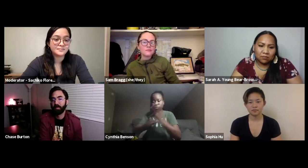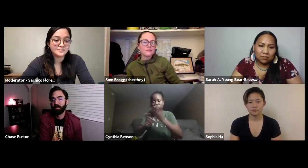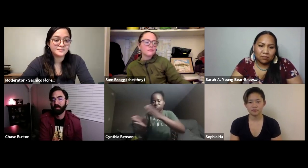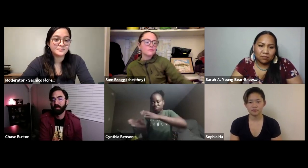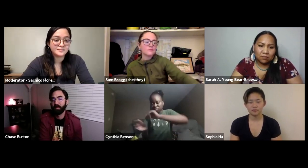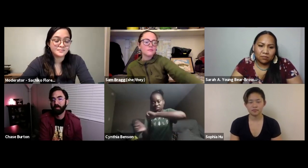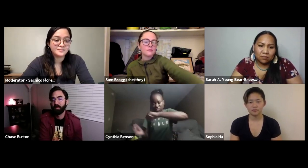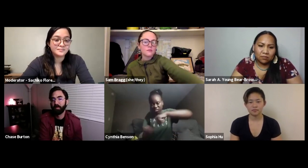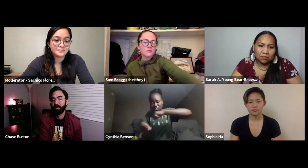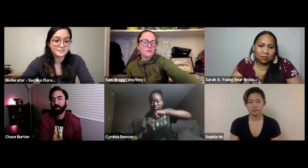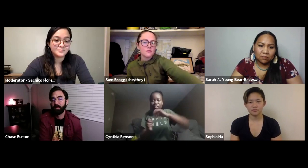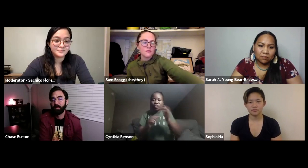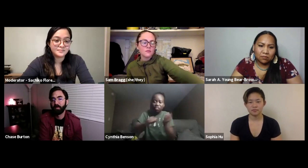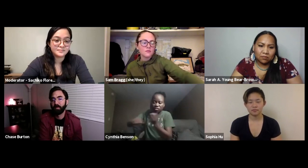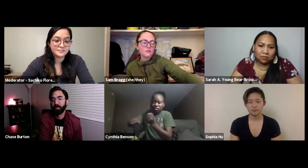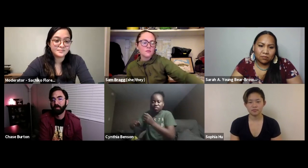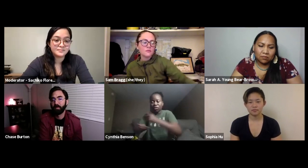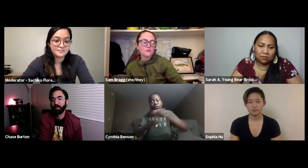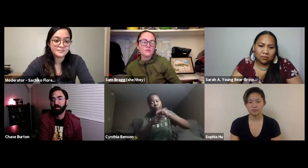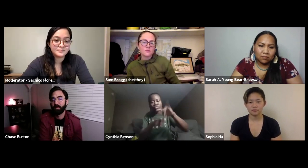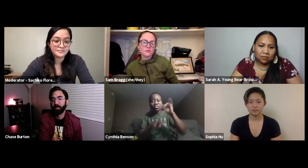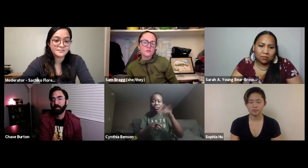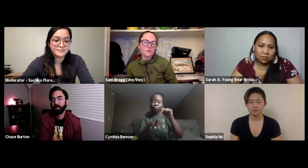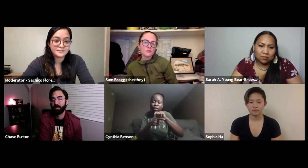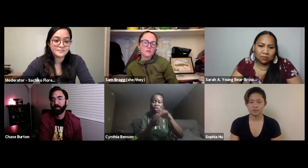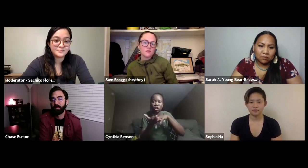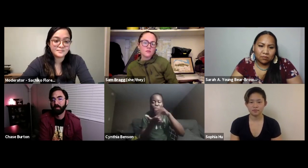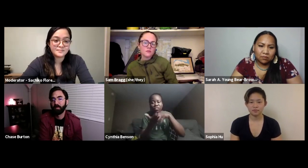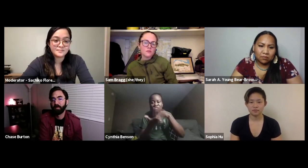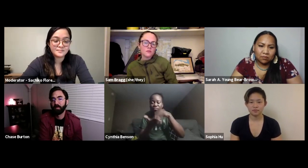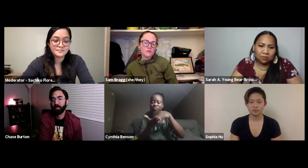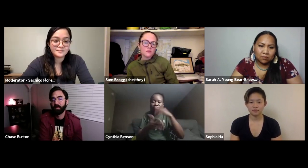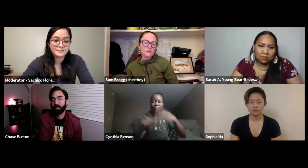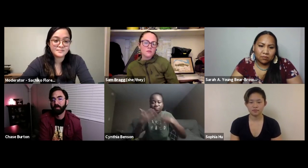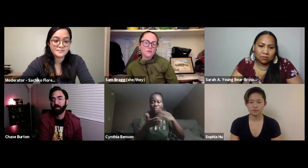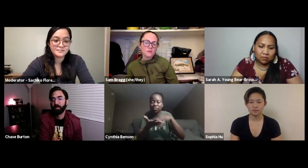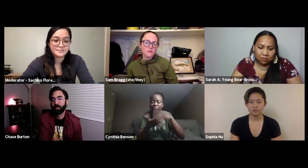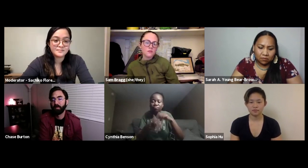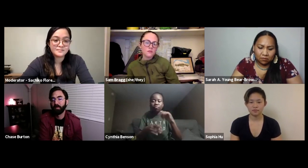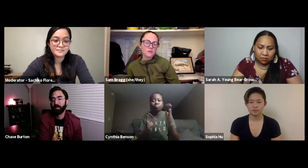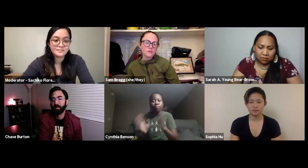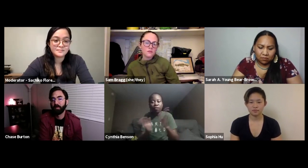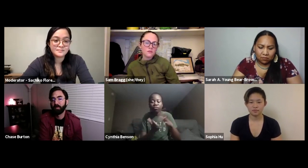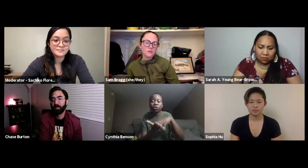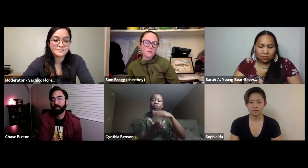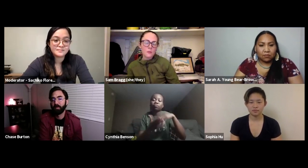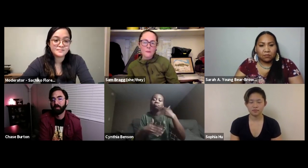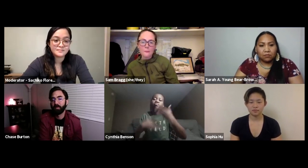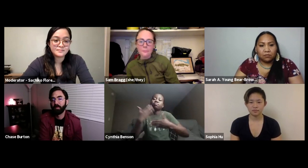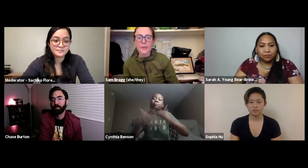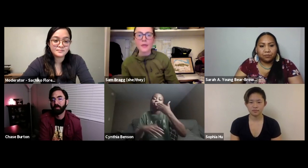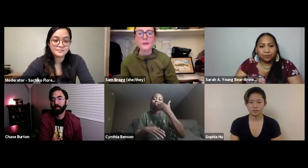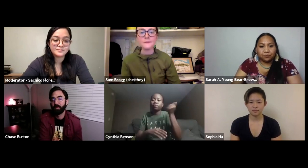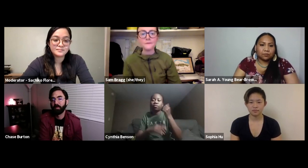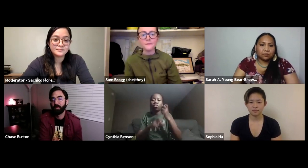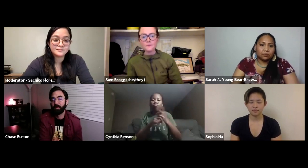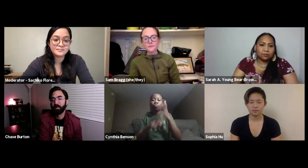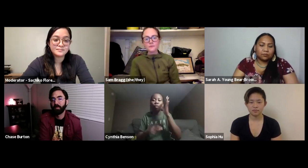on one side, realizing that you had to change the paddle, so it was a good learning process